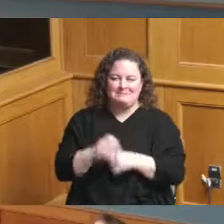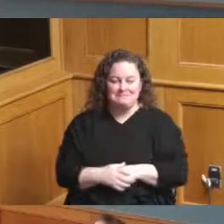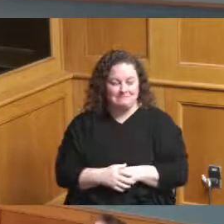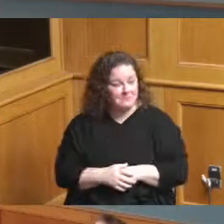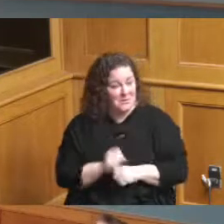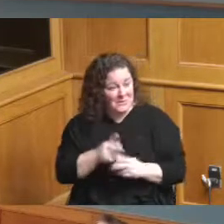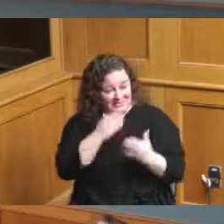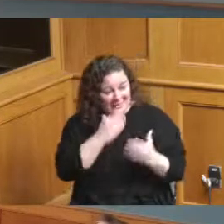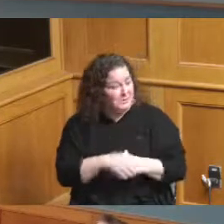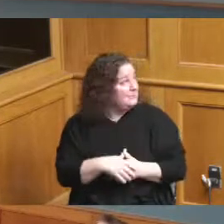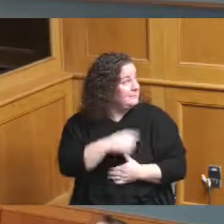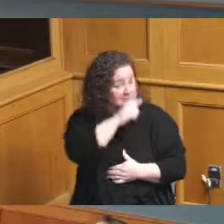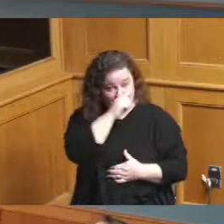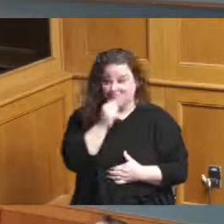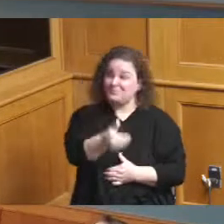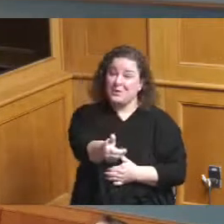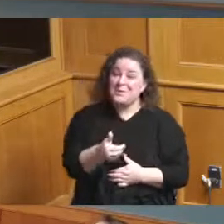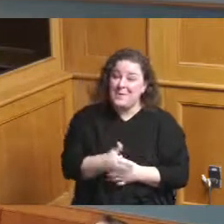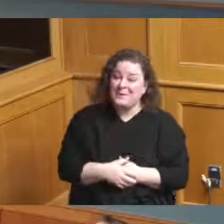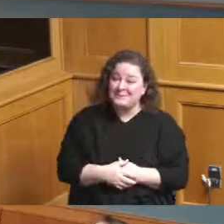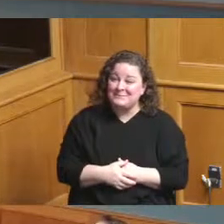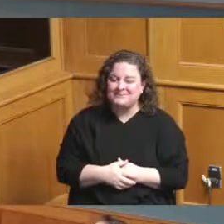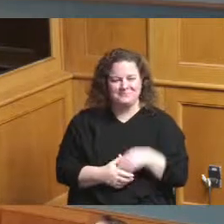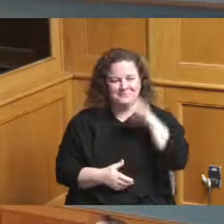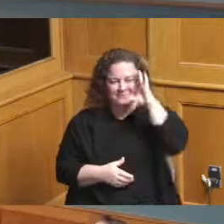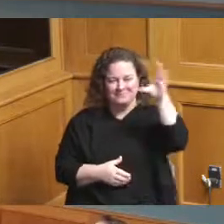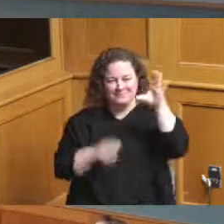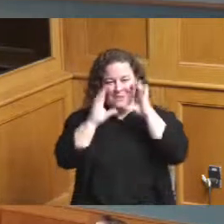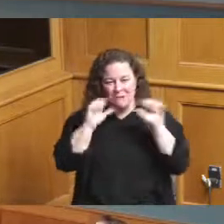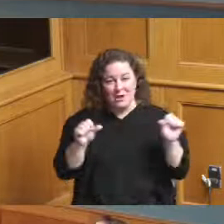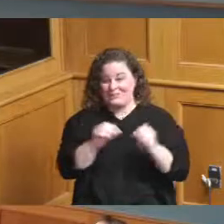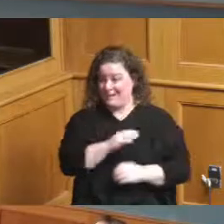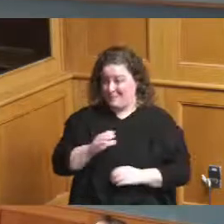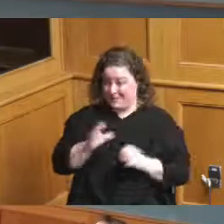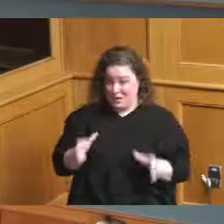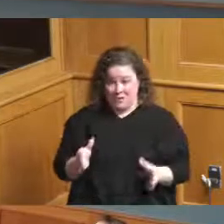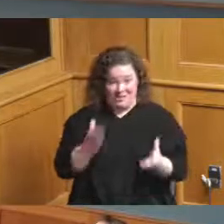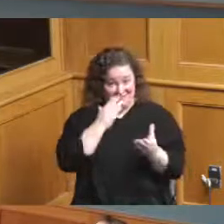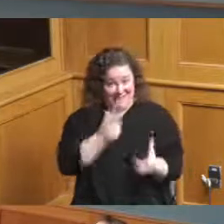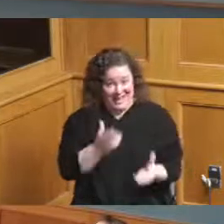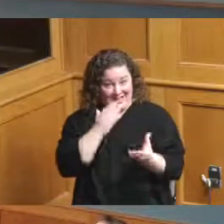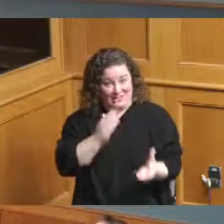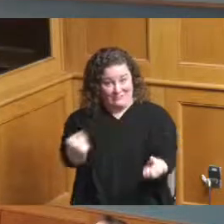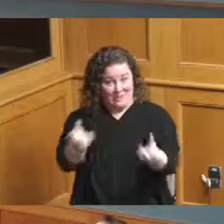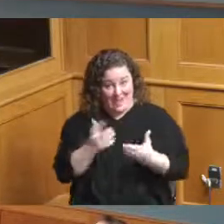hello welcome Madam President Commissioners thanks for having me I'm Adam Gelter with 3CDC